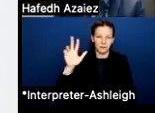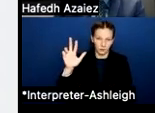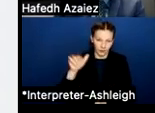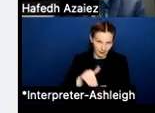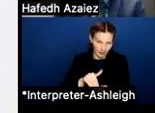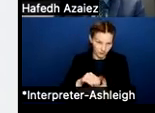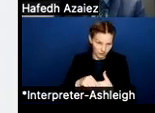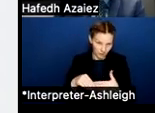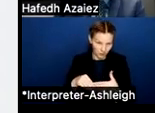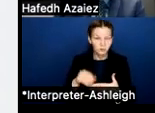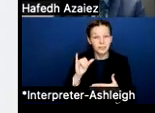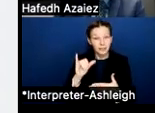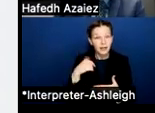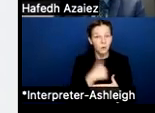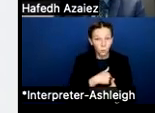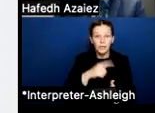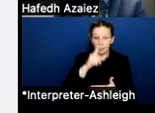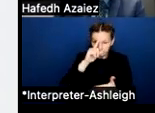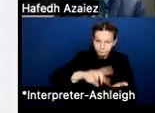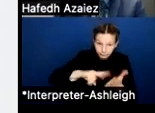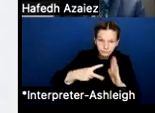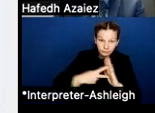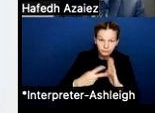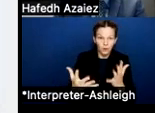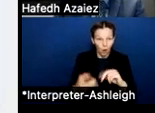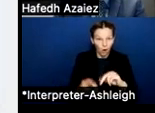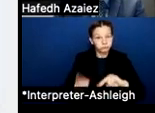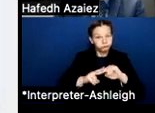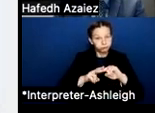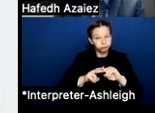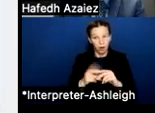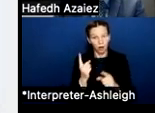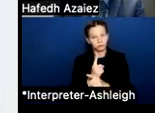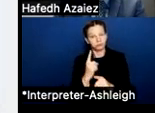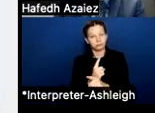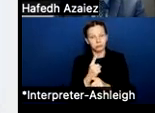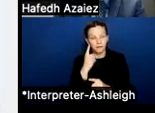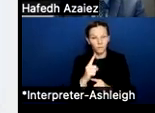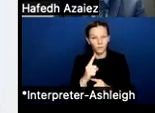That was a very intentional move on our part. But you can see that just to get to the market piece,